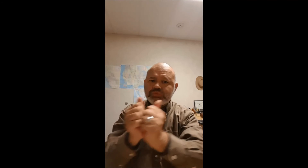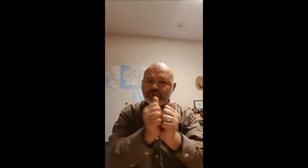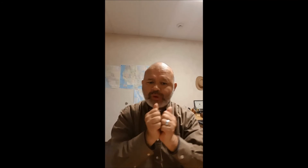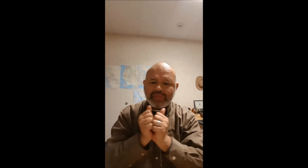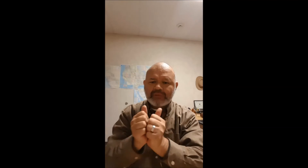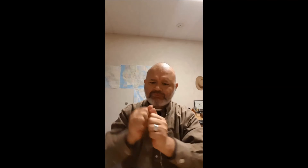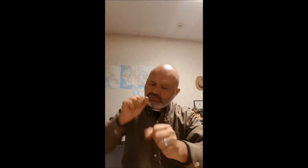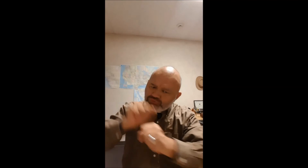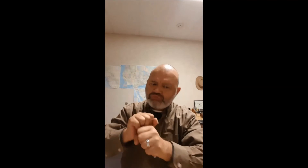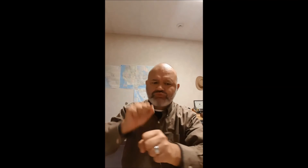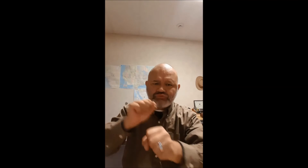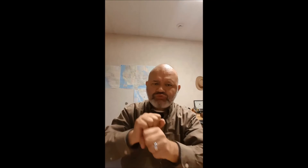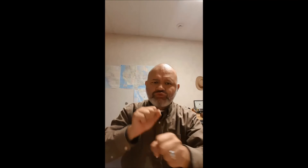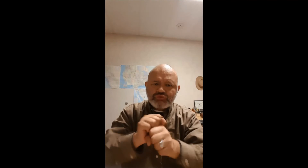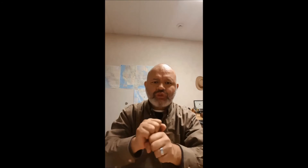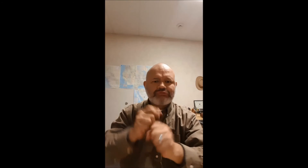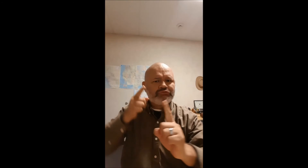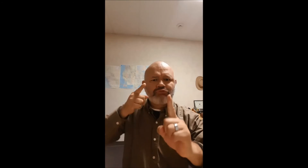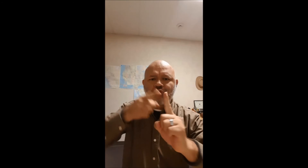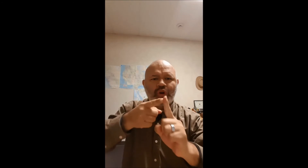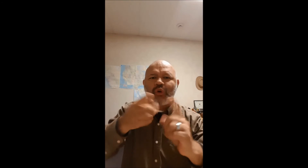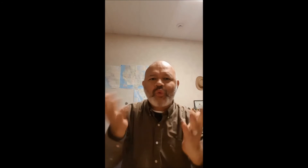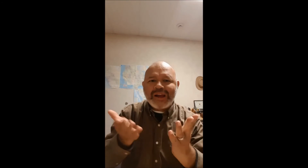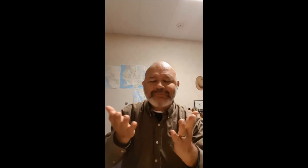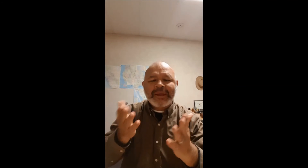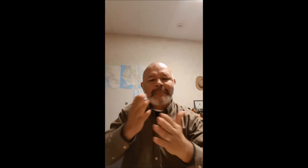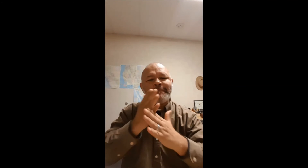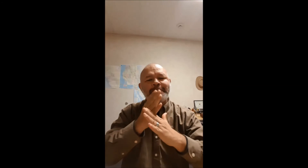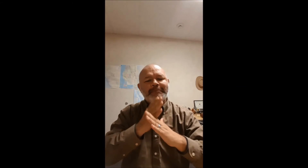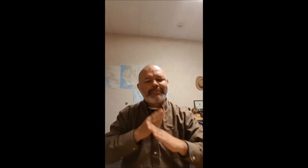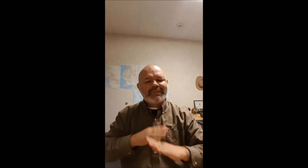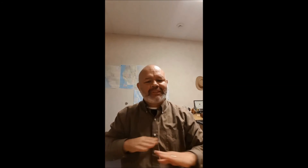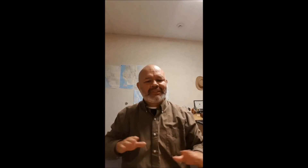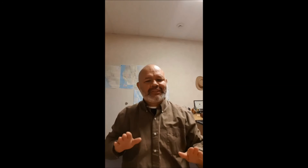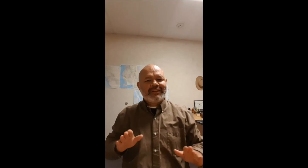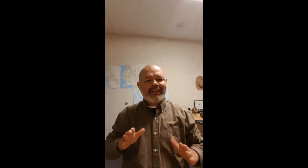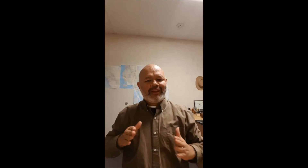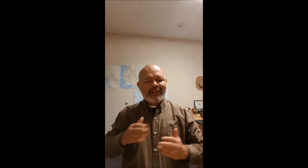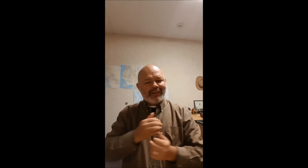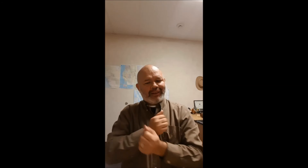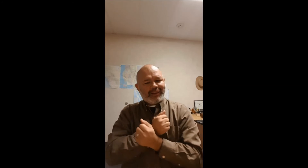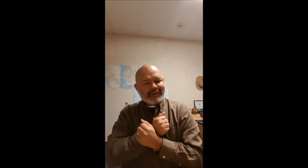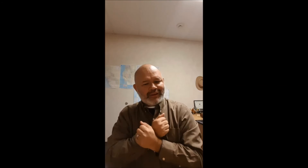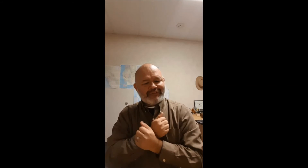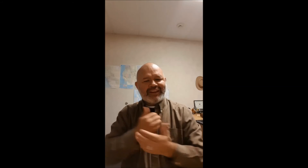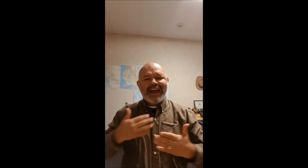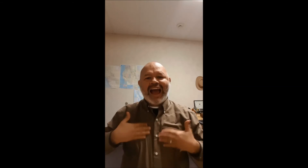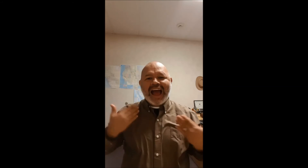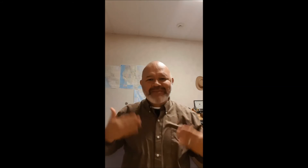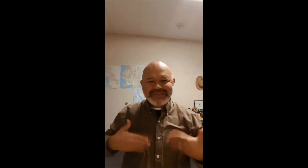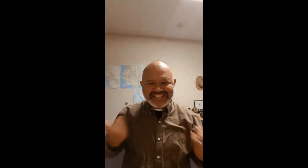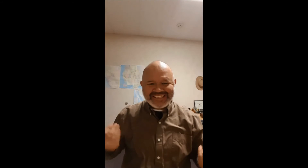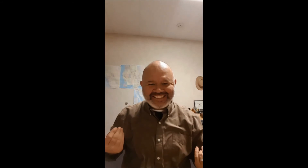We should work together with a goal in common, peace, love, and happiness. Debemos trabajar juntos teniendo como meta la paz, el amor y la felicidad.